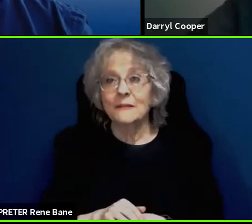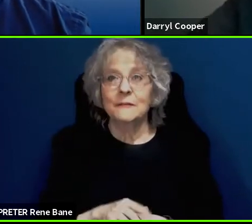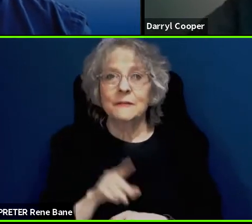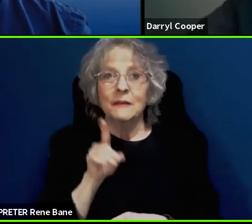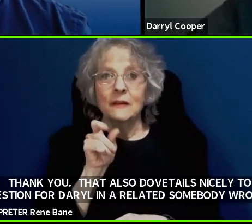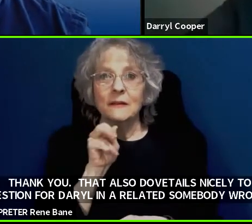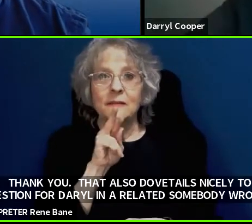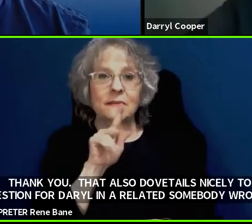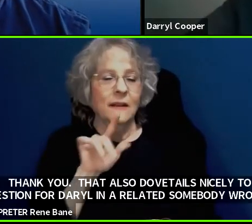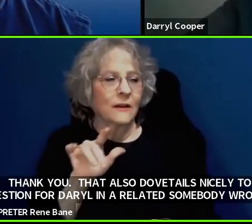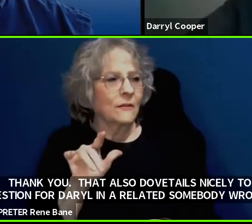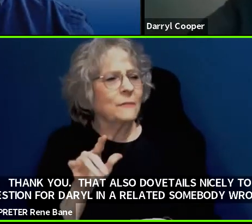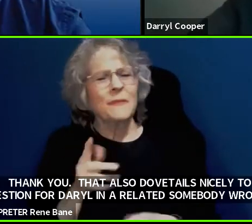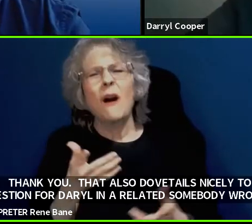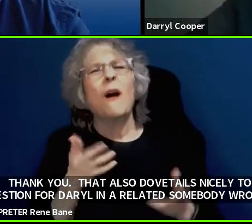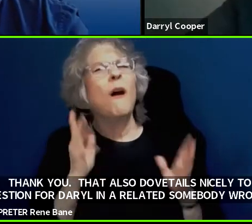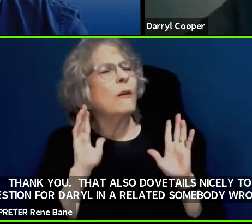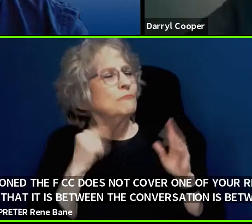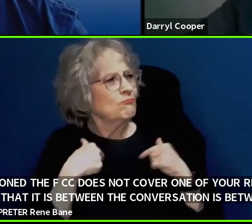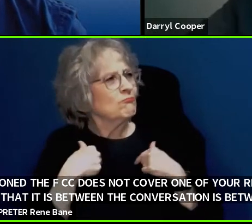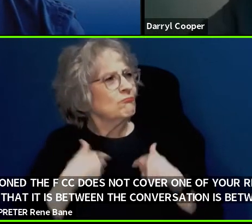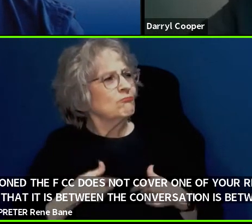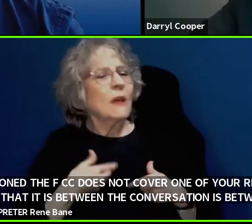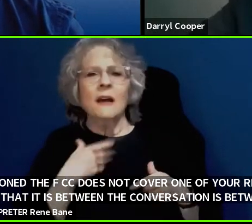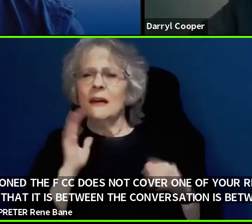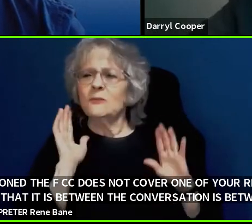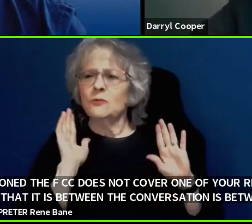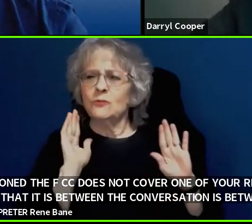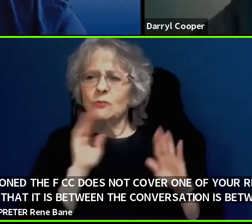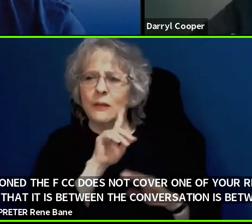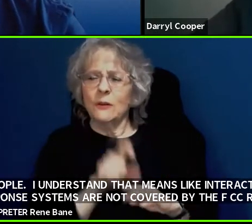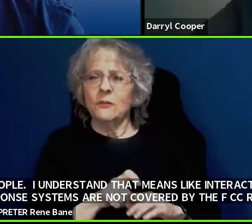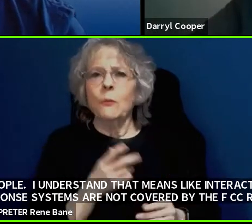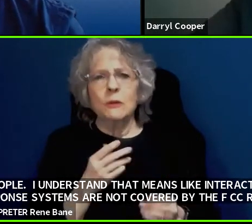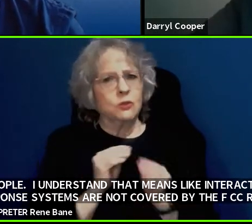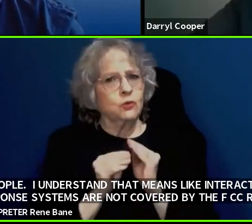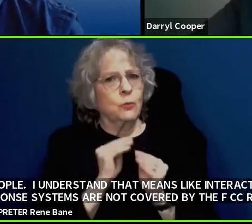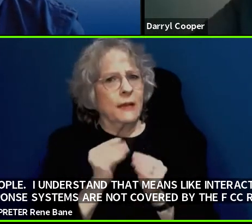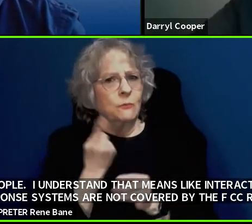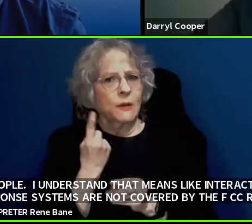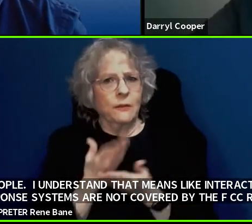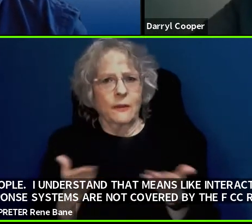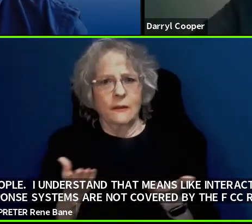a great question. Let me go back and correct one thing I said. These IVRs, the interactive